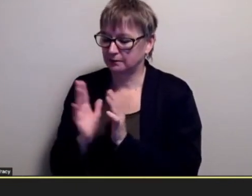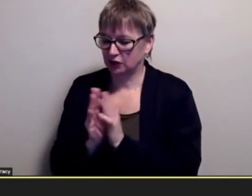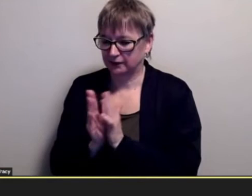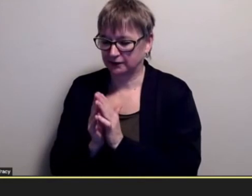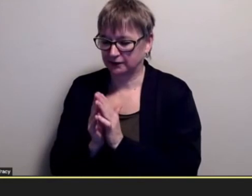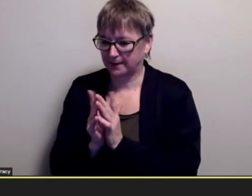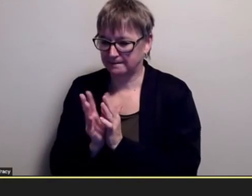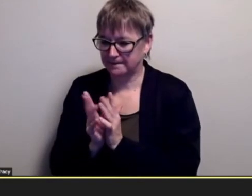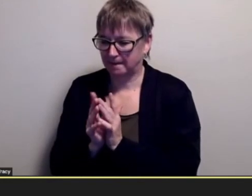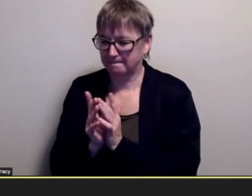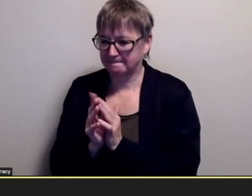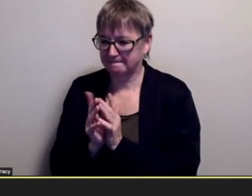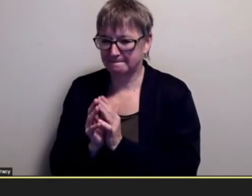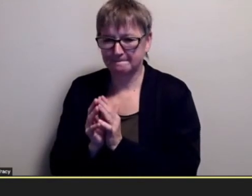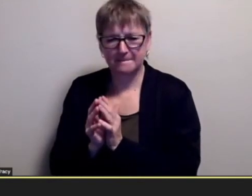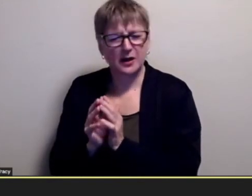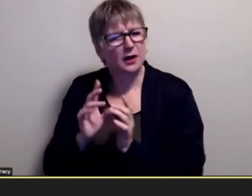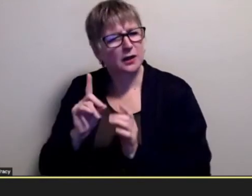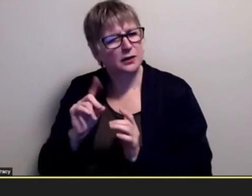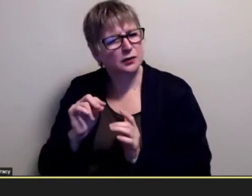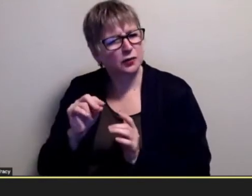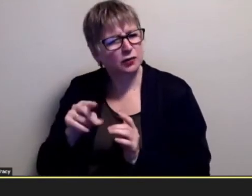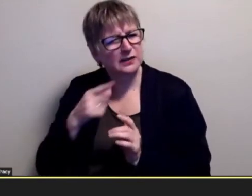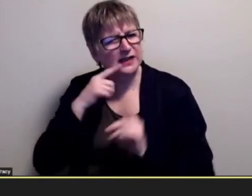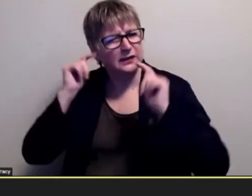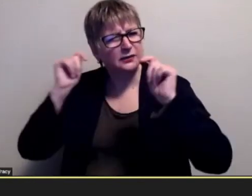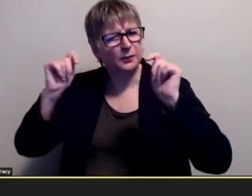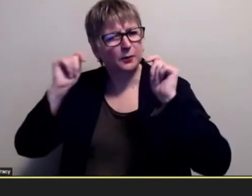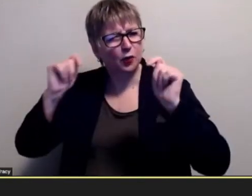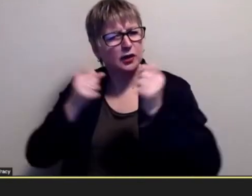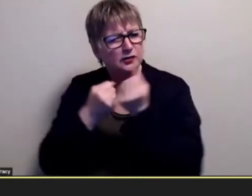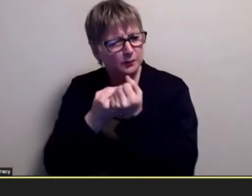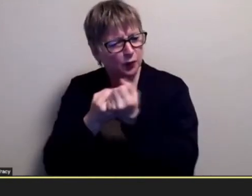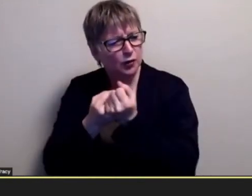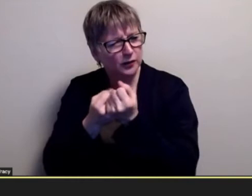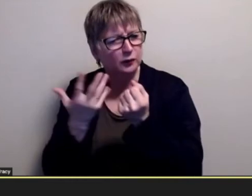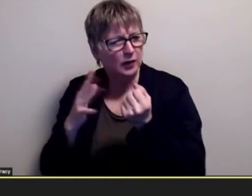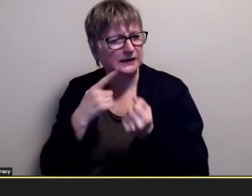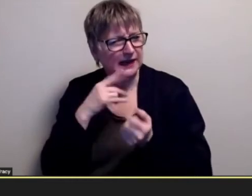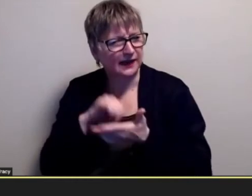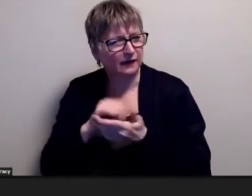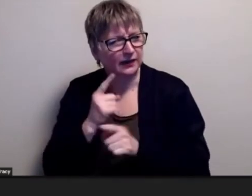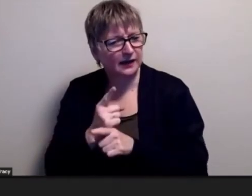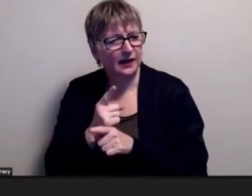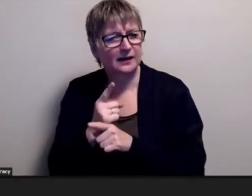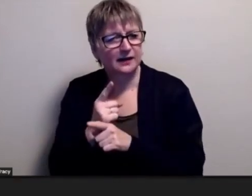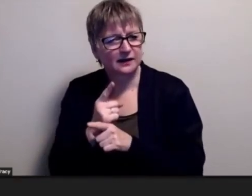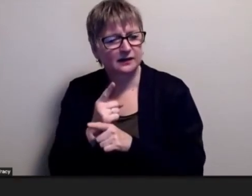uh did you mention tutorial support already or yeah like did you